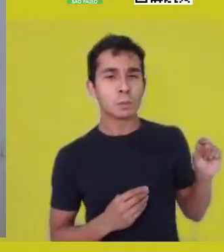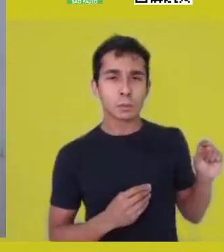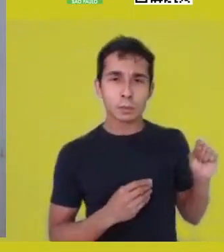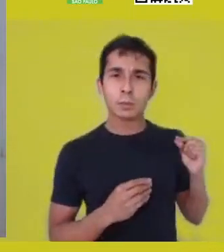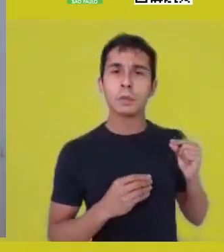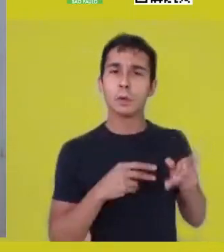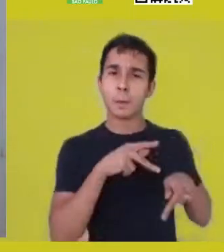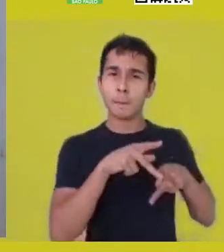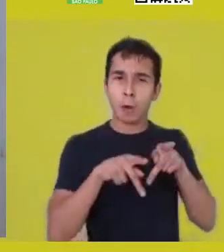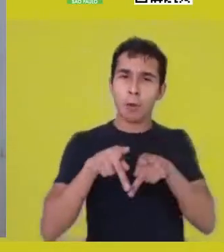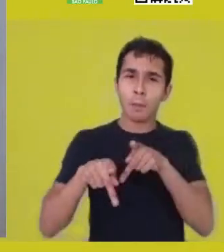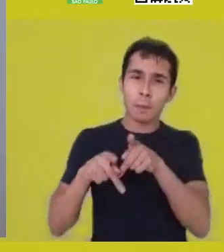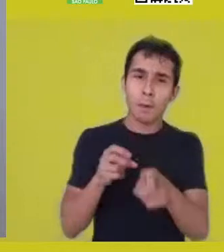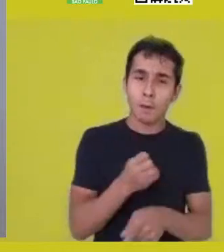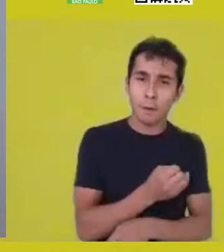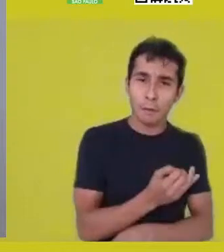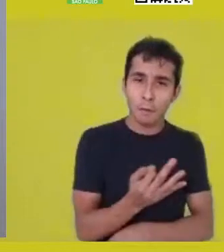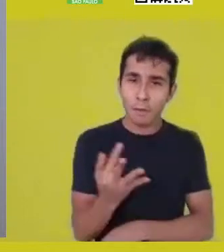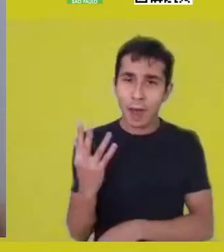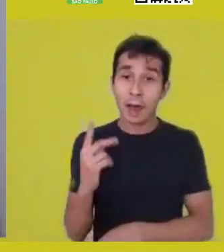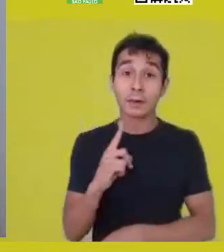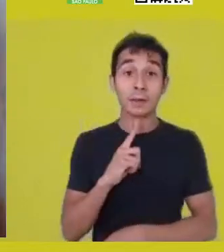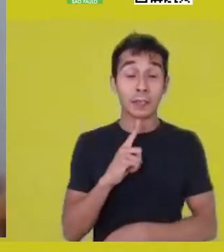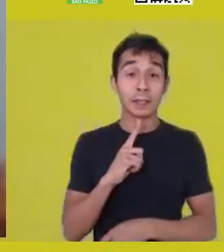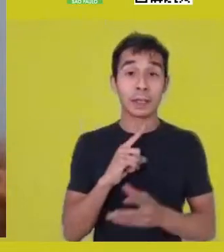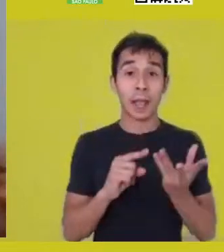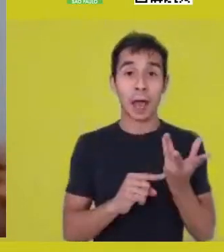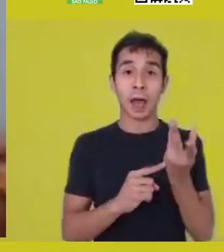The arts are not static.